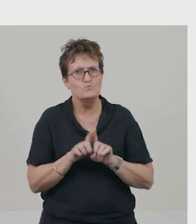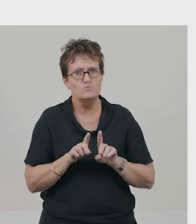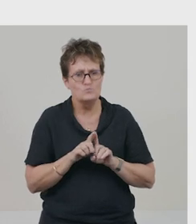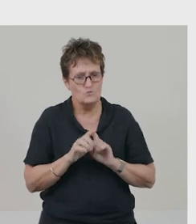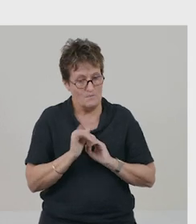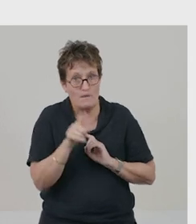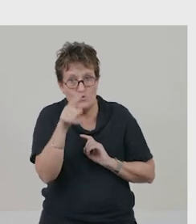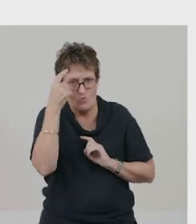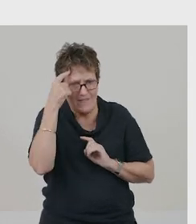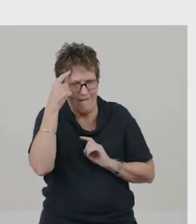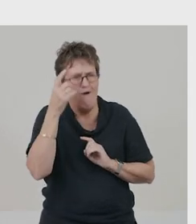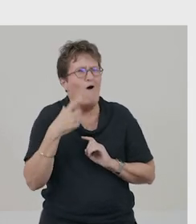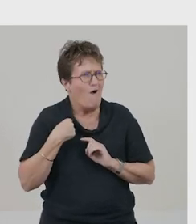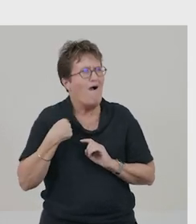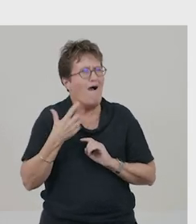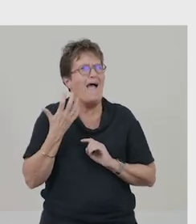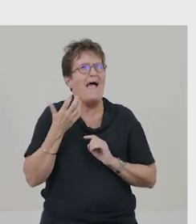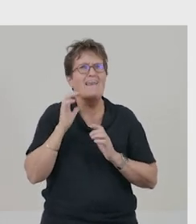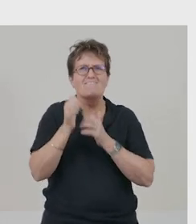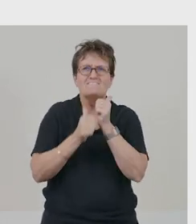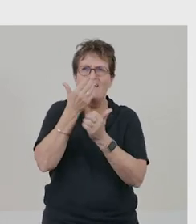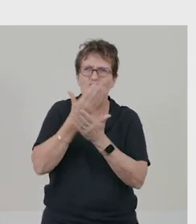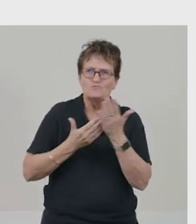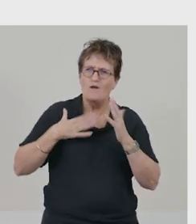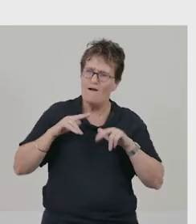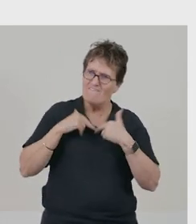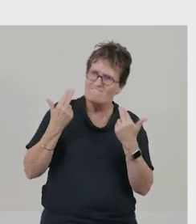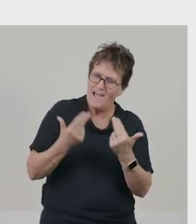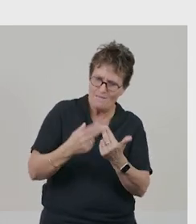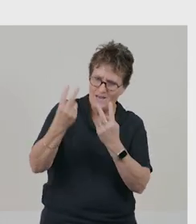You may think, “I used to have a favourite story that my family read to me."